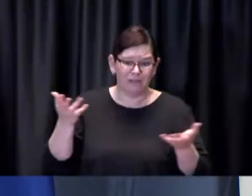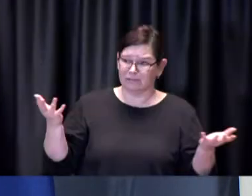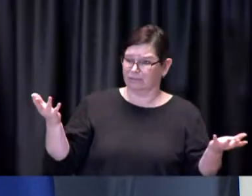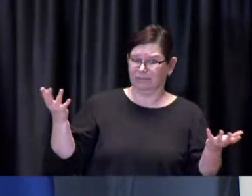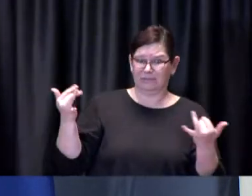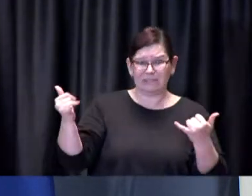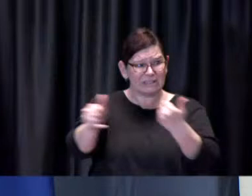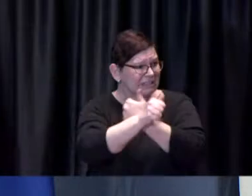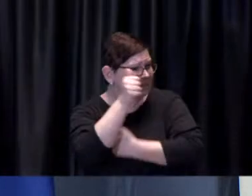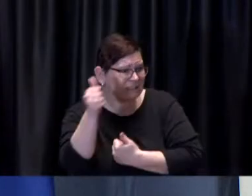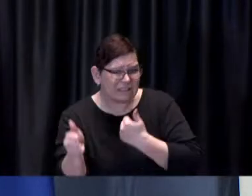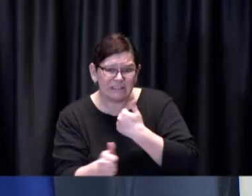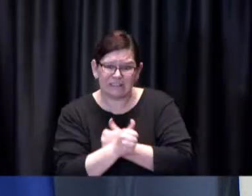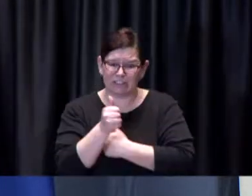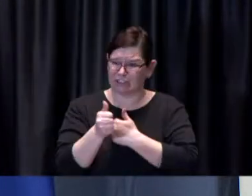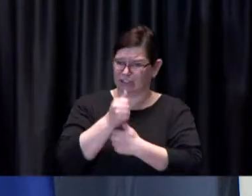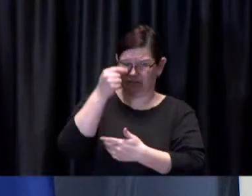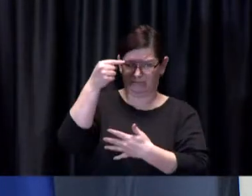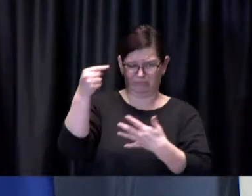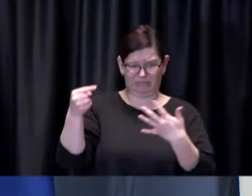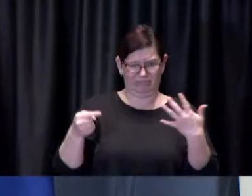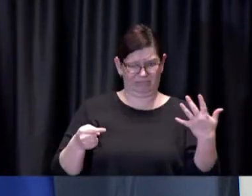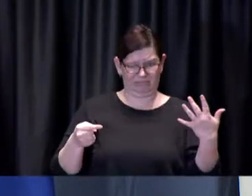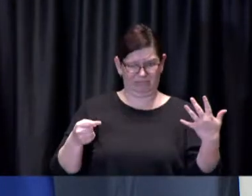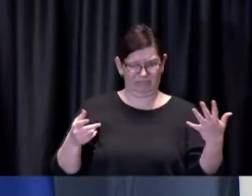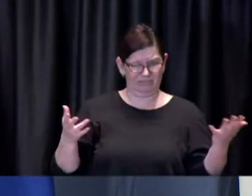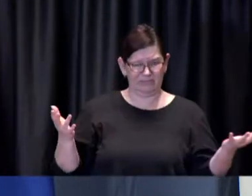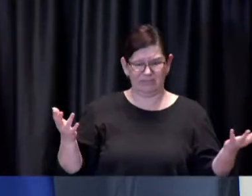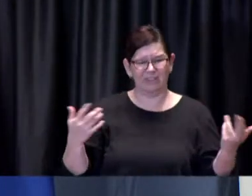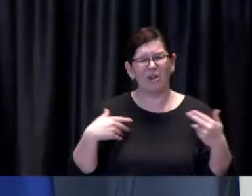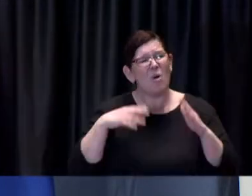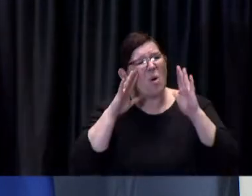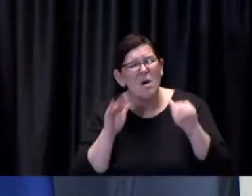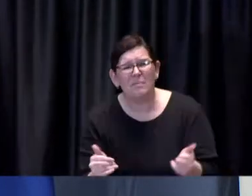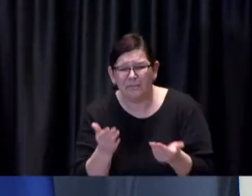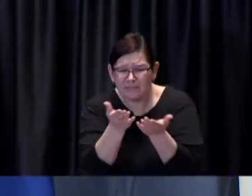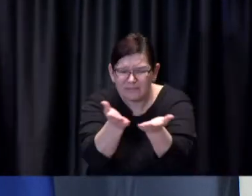and so you just have to hope that people are going to self-police to some extent and and go out with